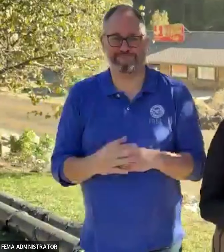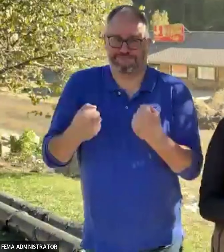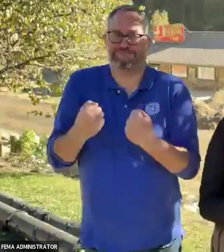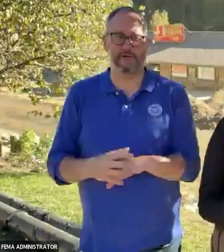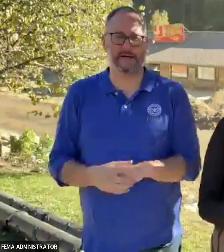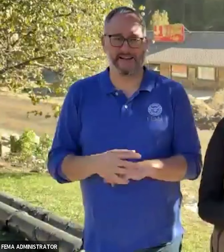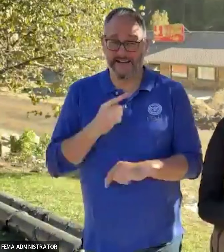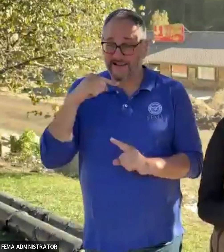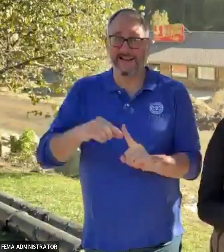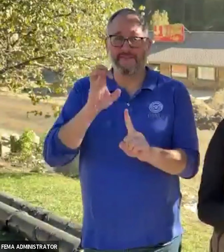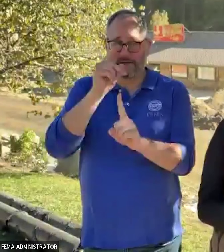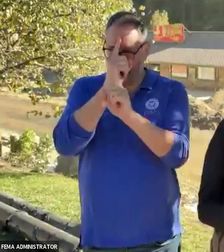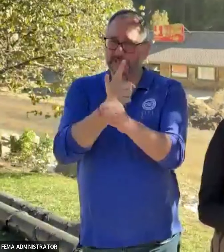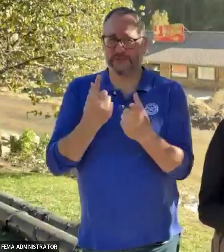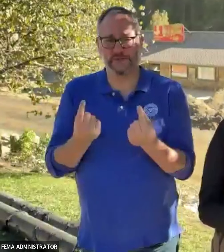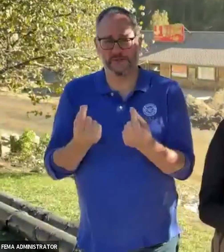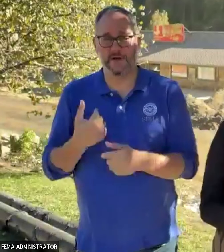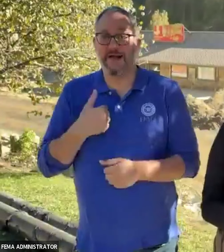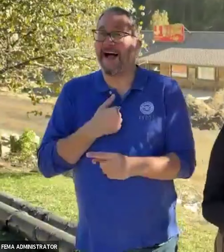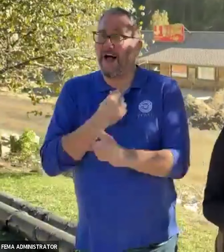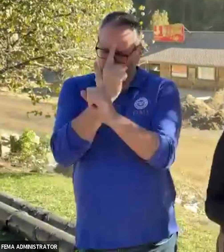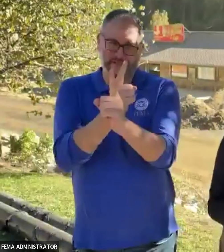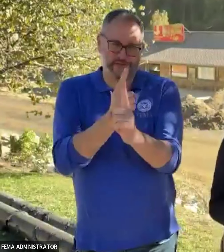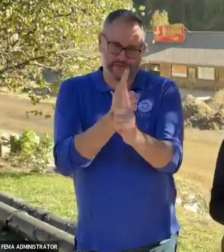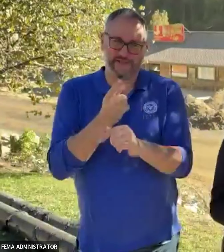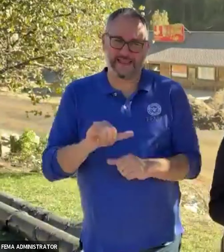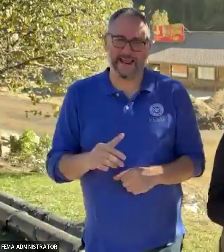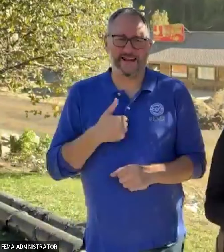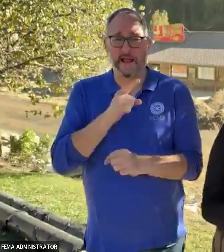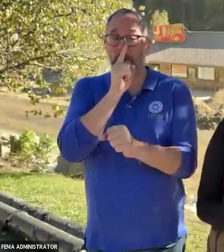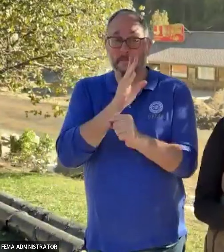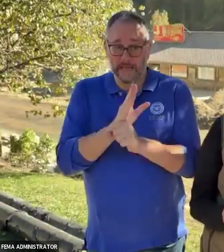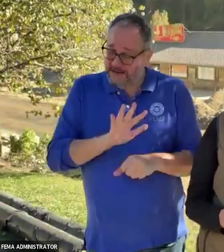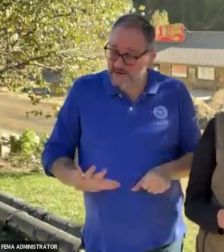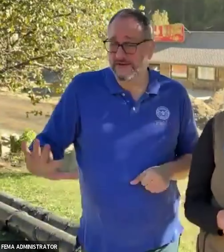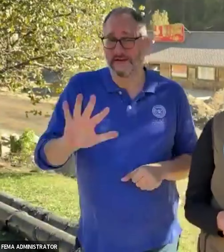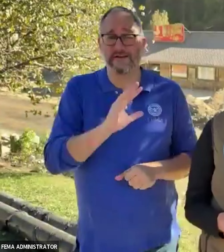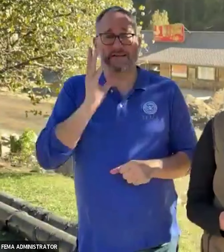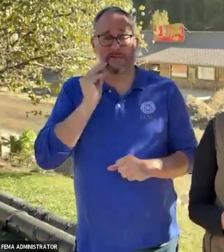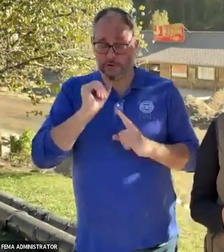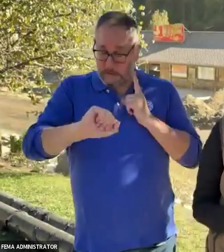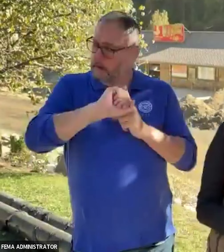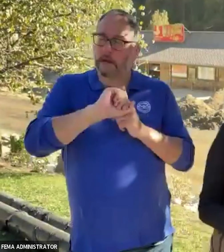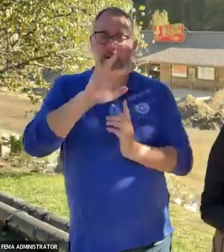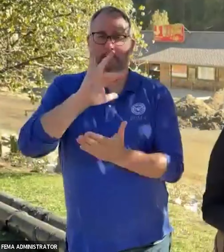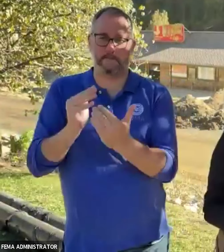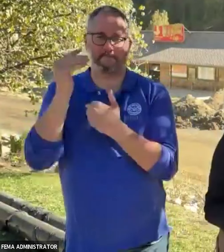It is our mission and our commitment to all of those that have been affected by these historic storms. And as I've told Governor Cooper